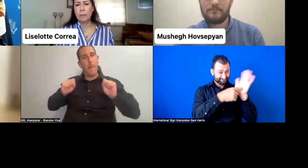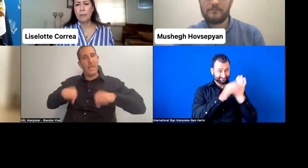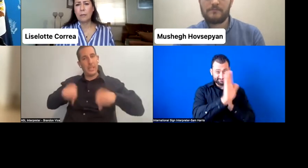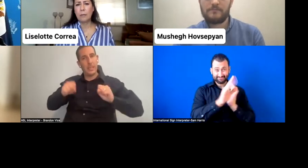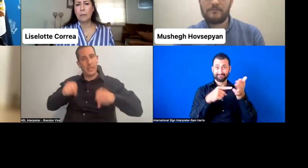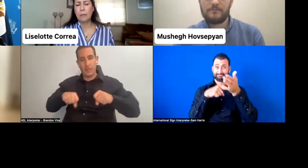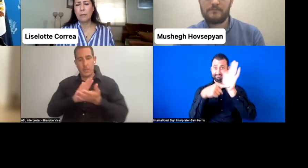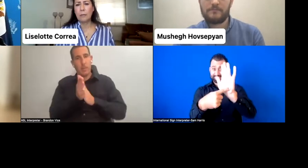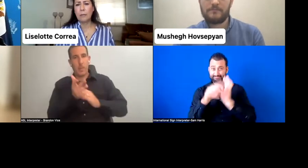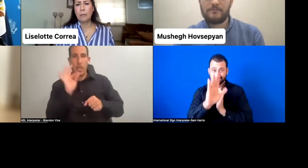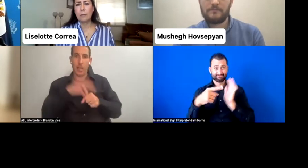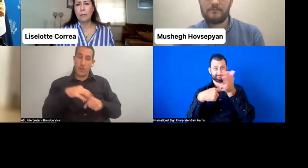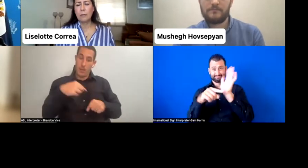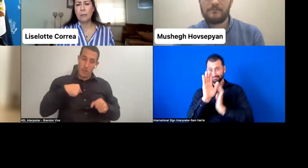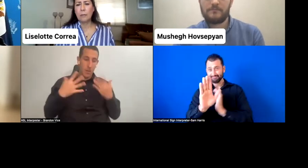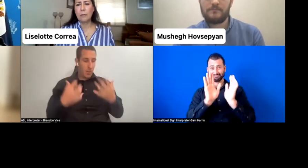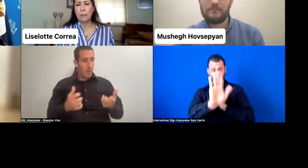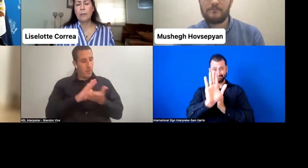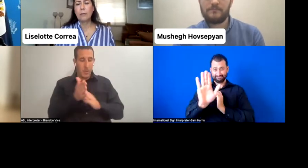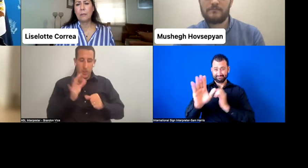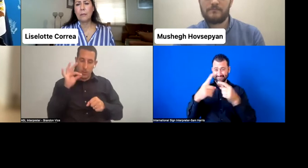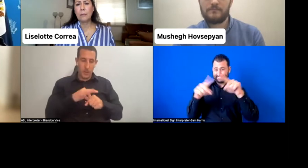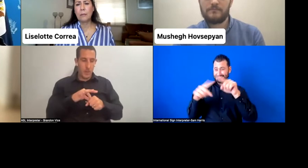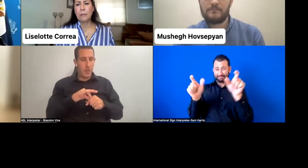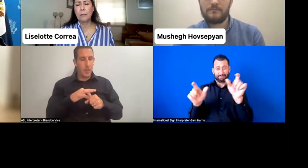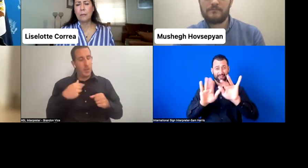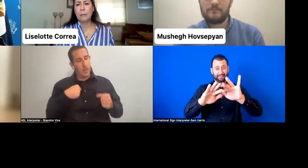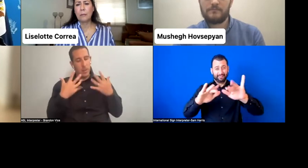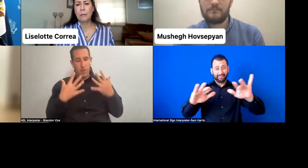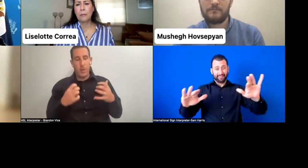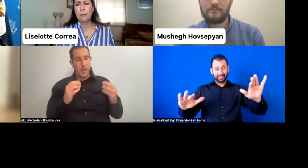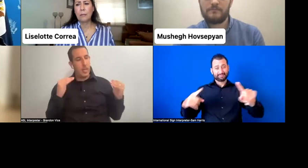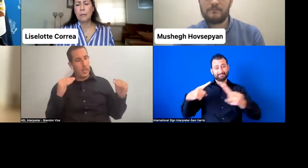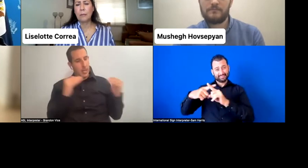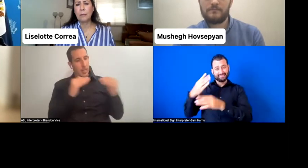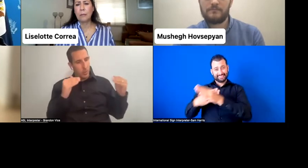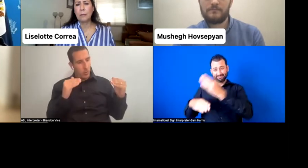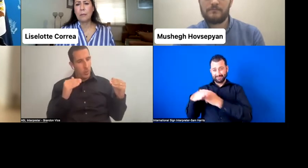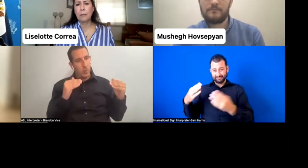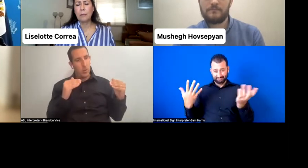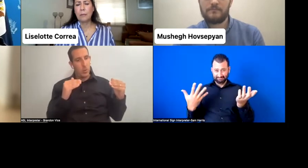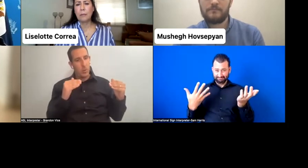and to be on equal with other candidates